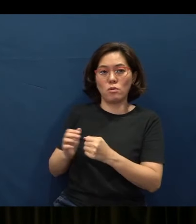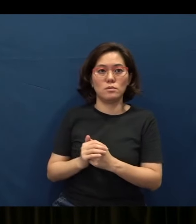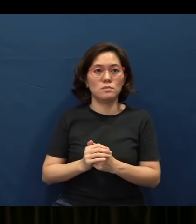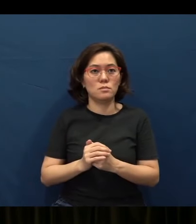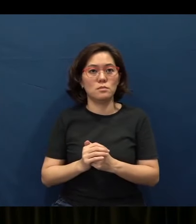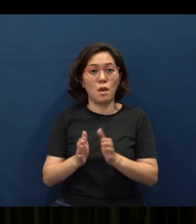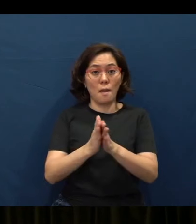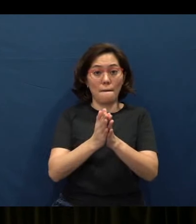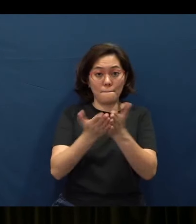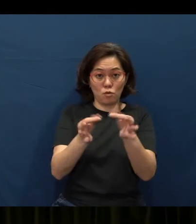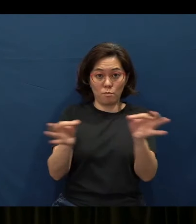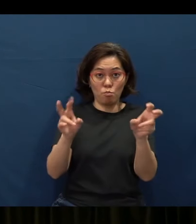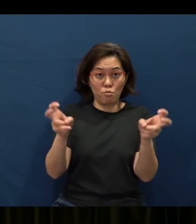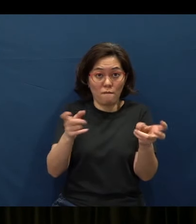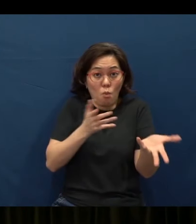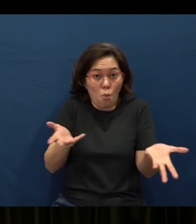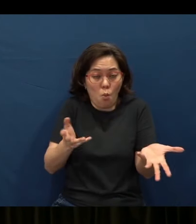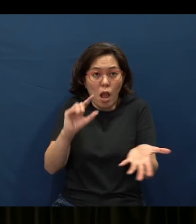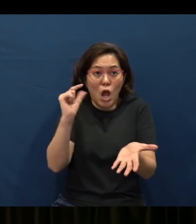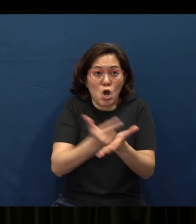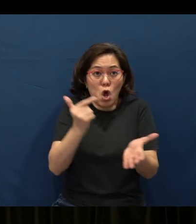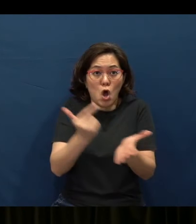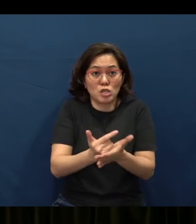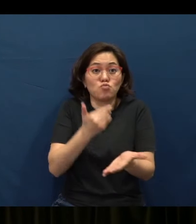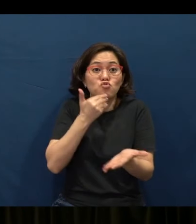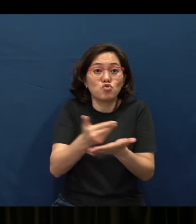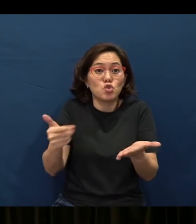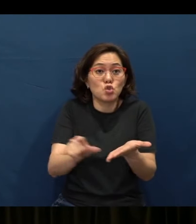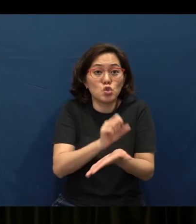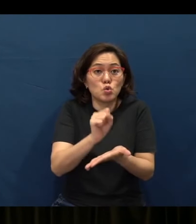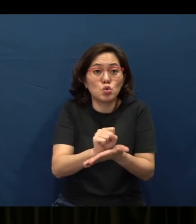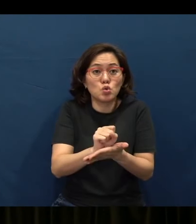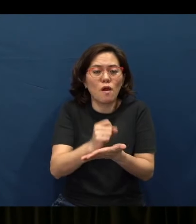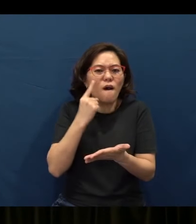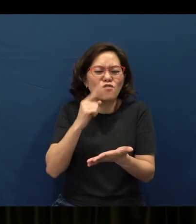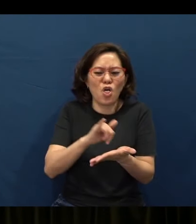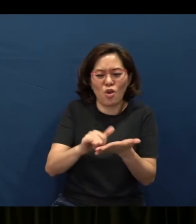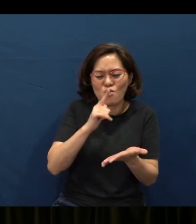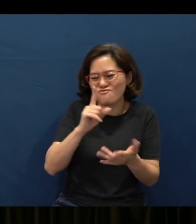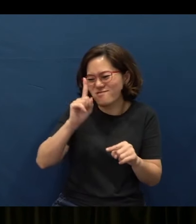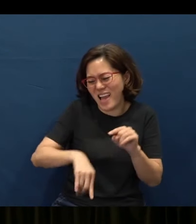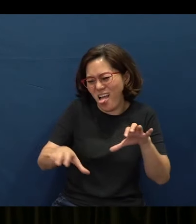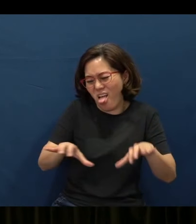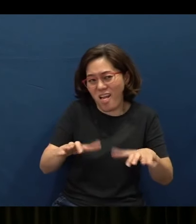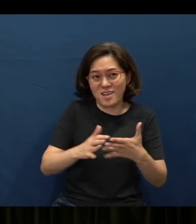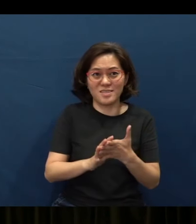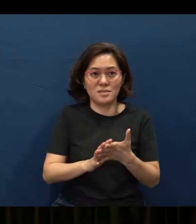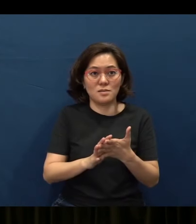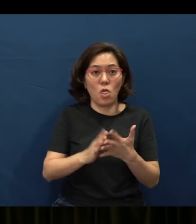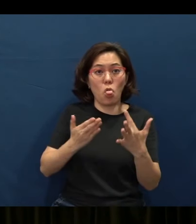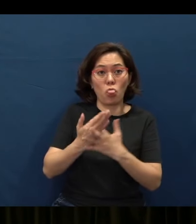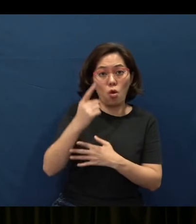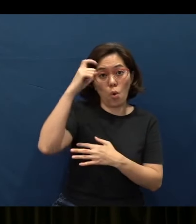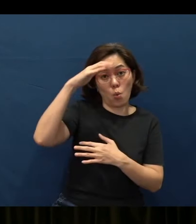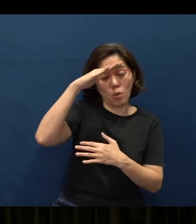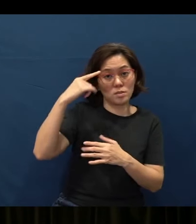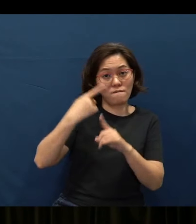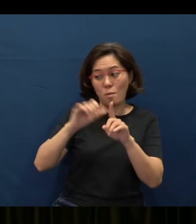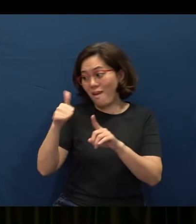The book of Proverbs is really the gospel, good news for the inept through the wisdom of Another.